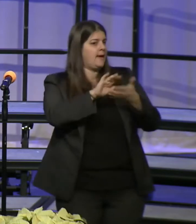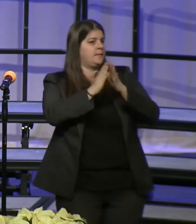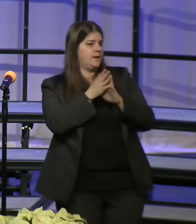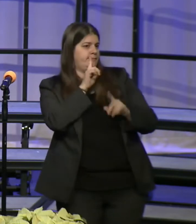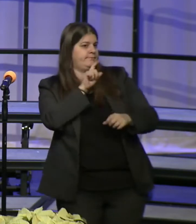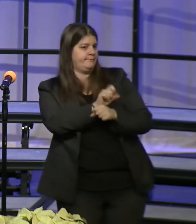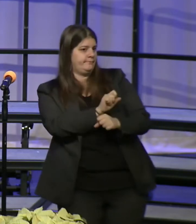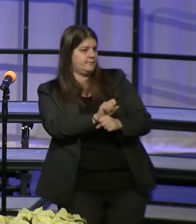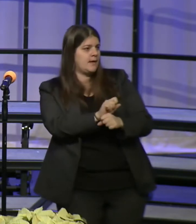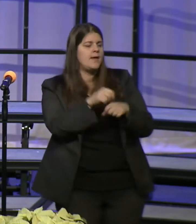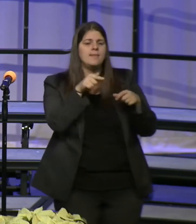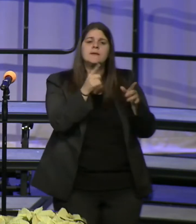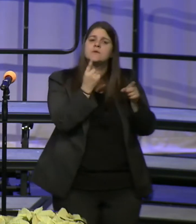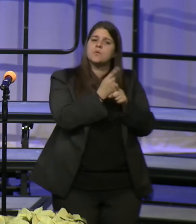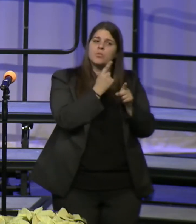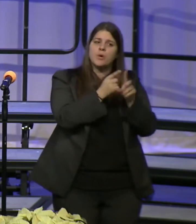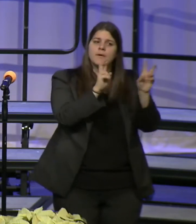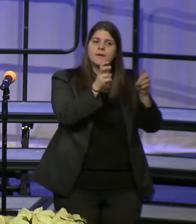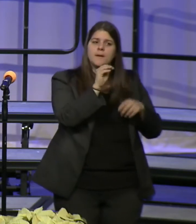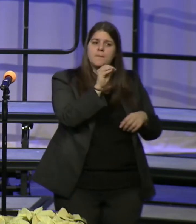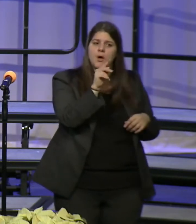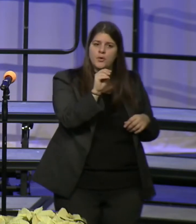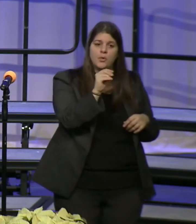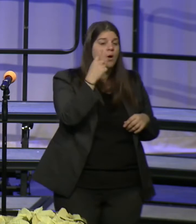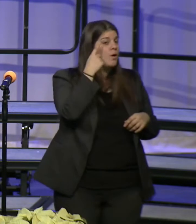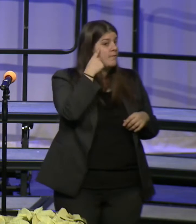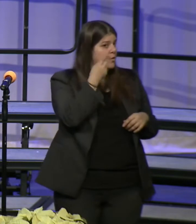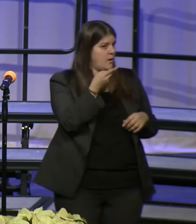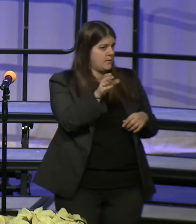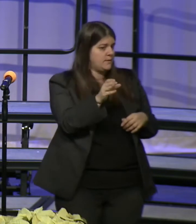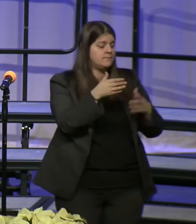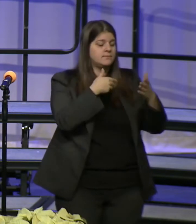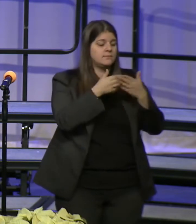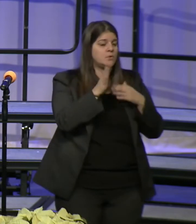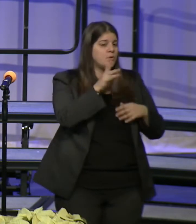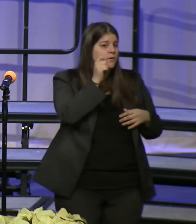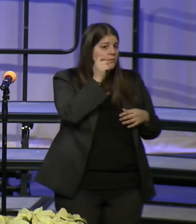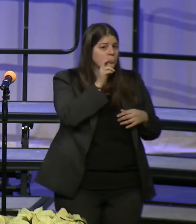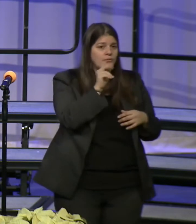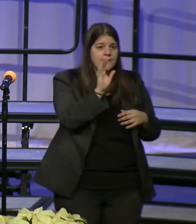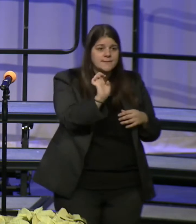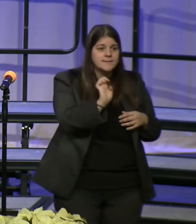for modern Howard County. No matter your race, your religion, your gender,